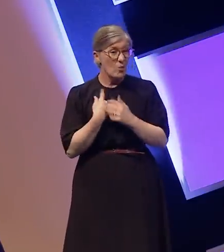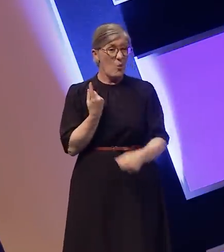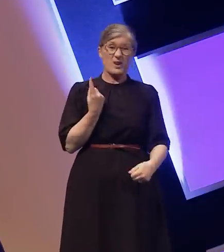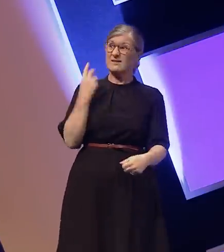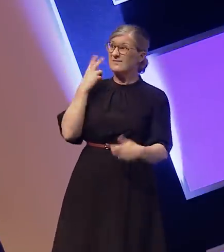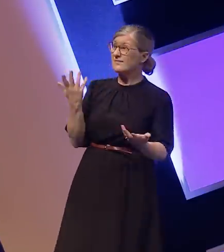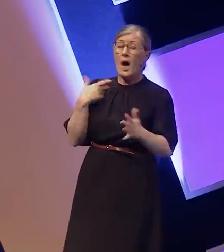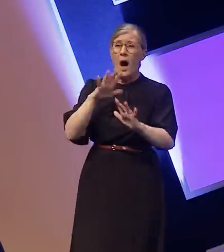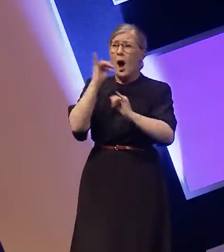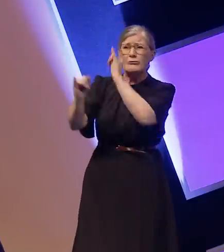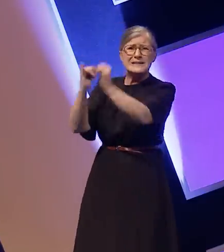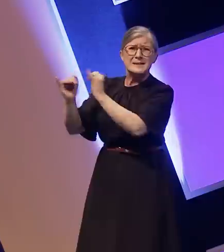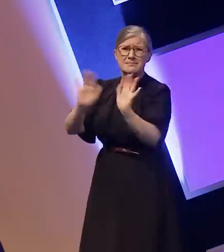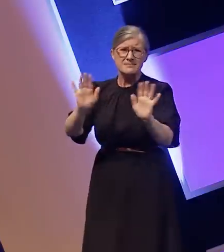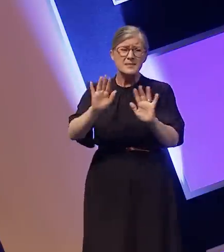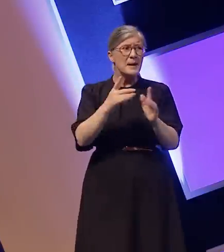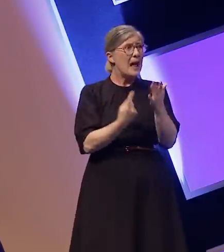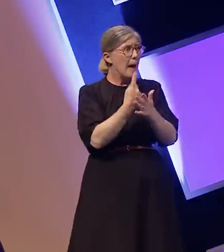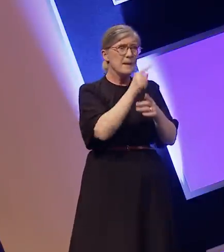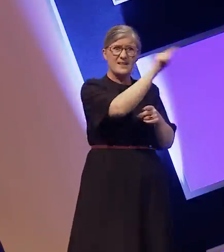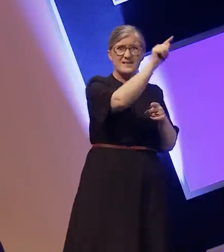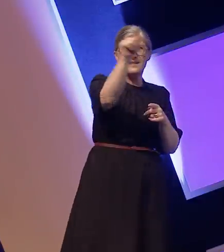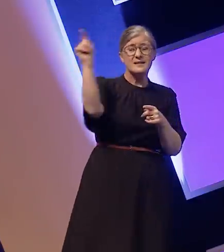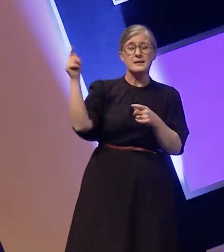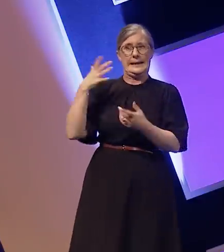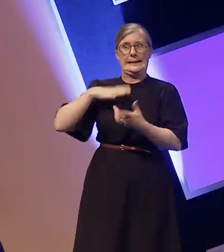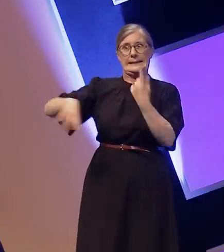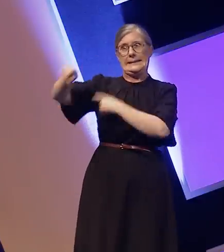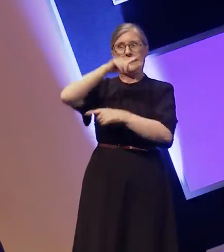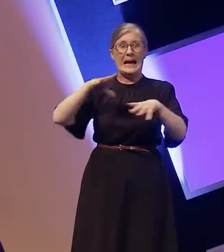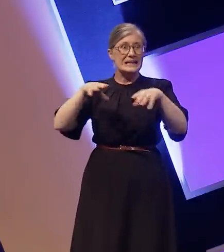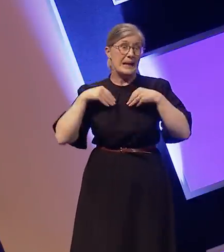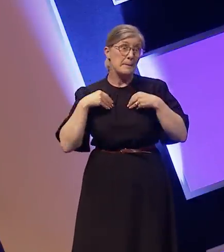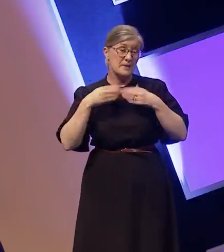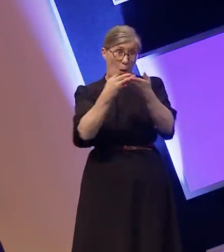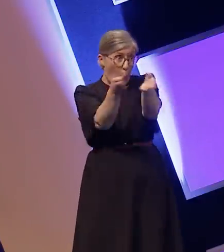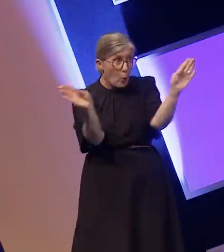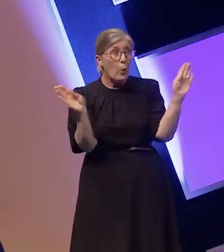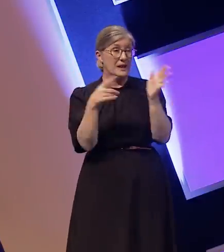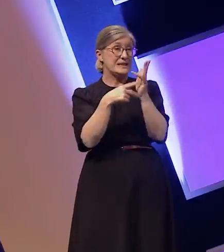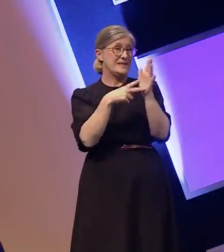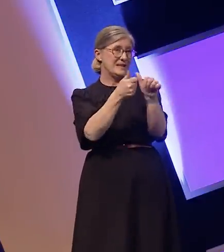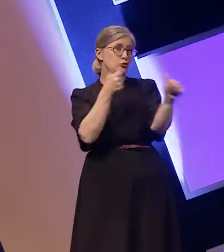across the board and needs to be accepted as a problem by the whole industry. The reality